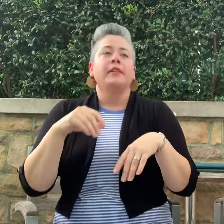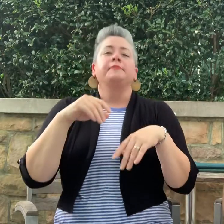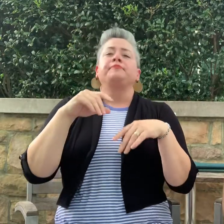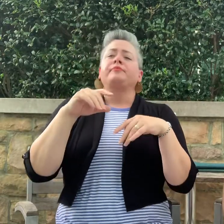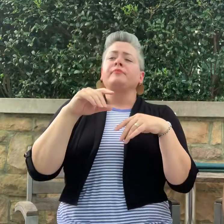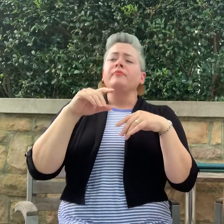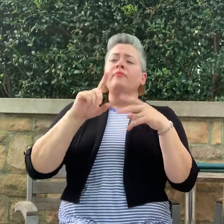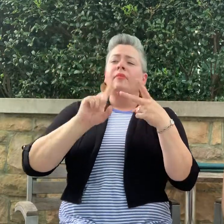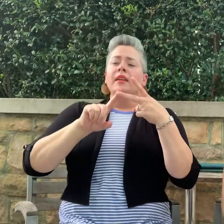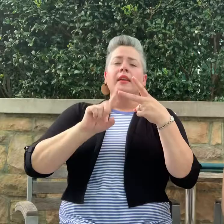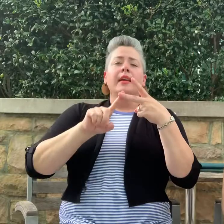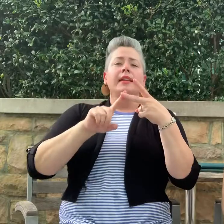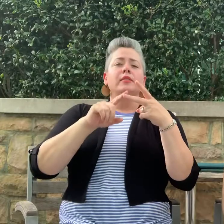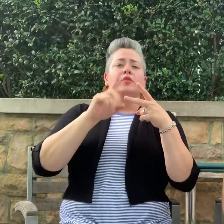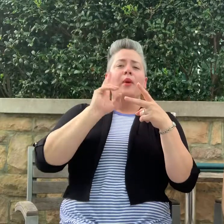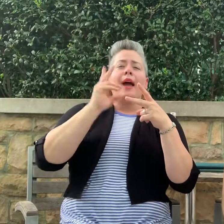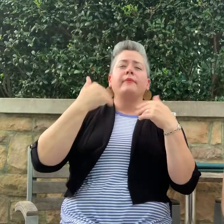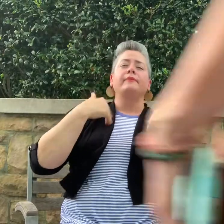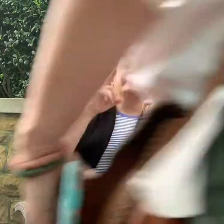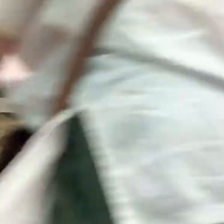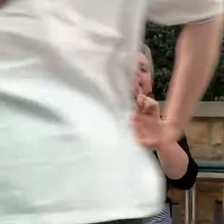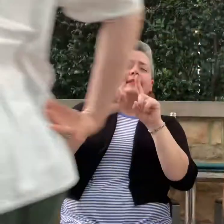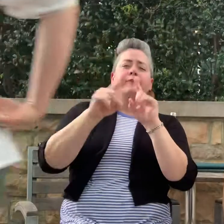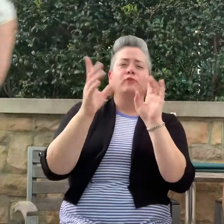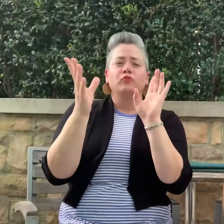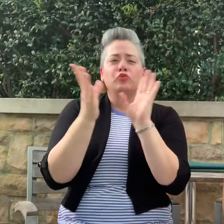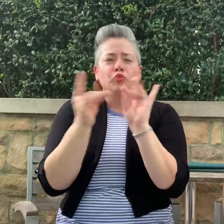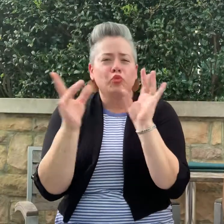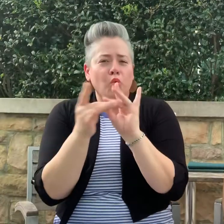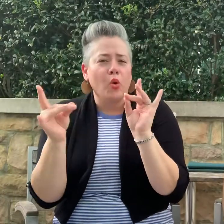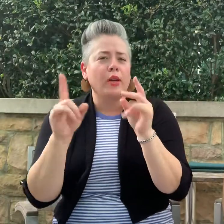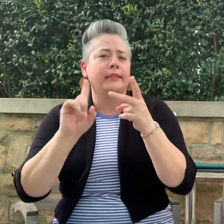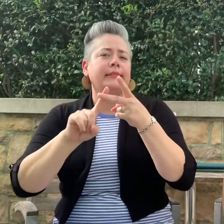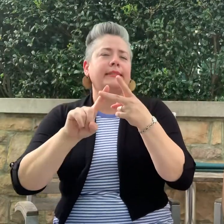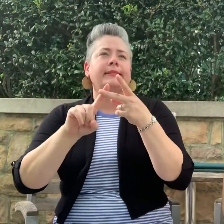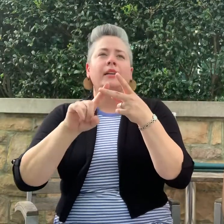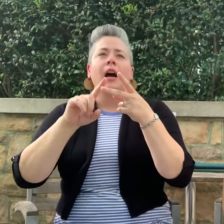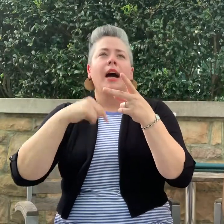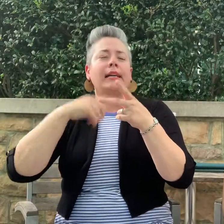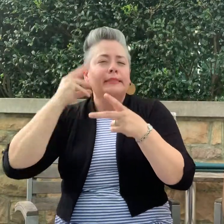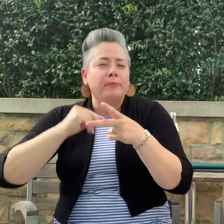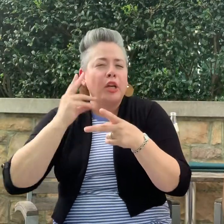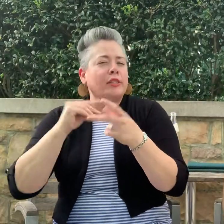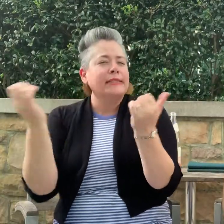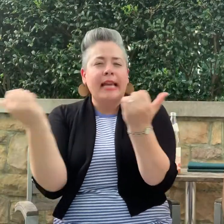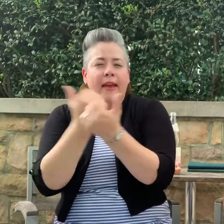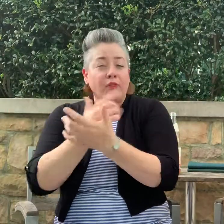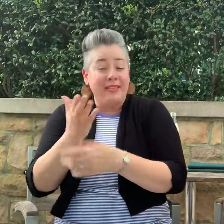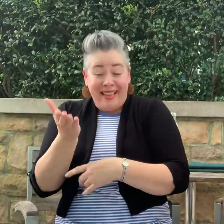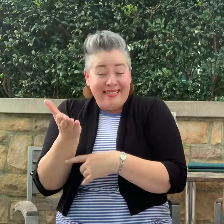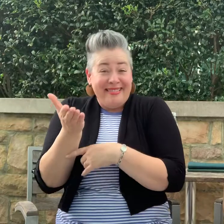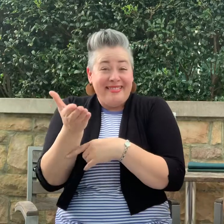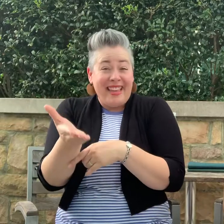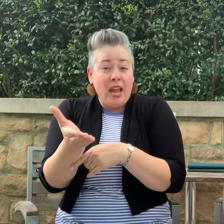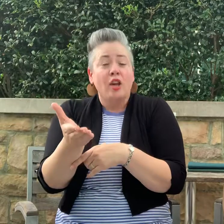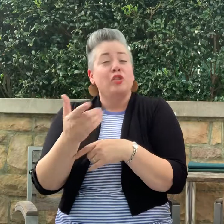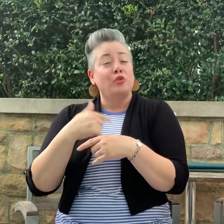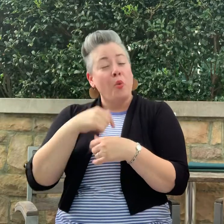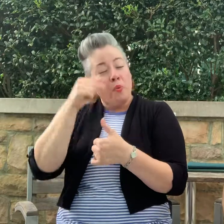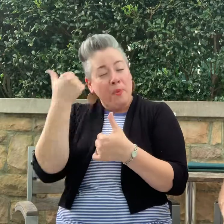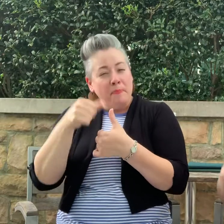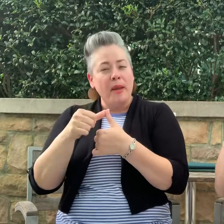Our blogs are full of stories, tips, how-to's